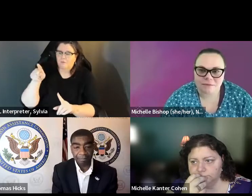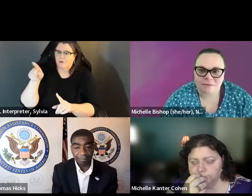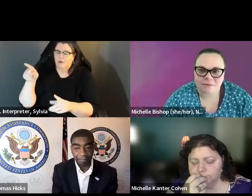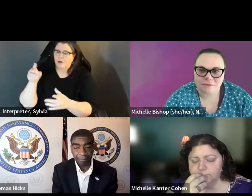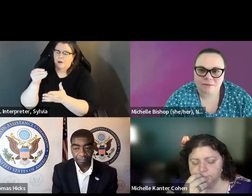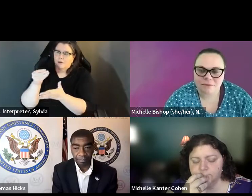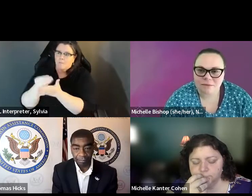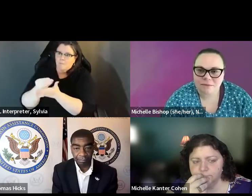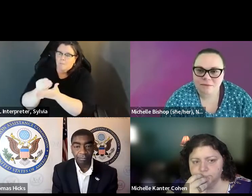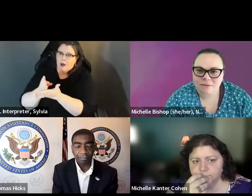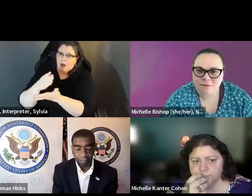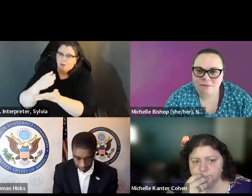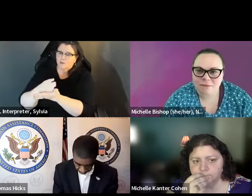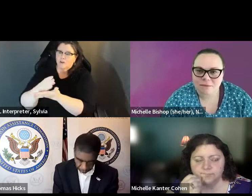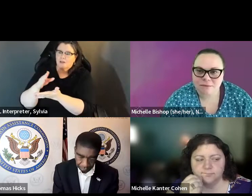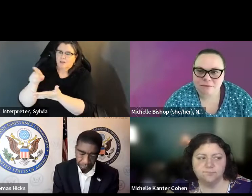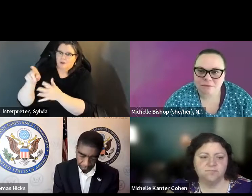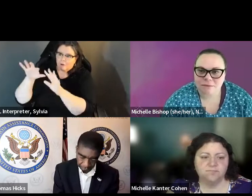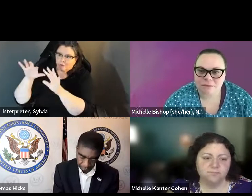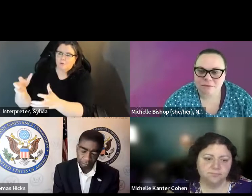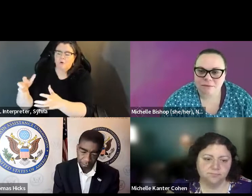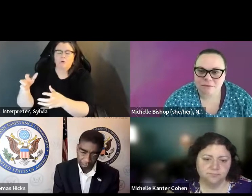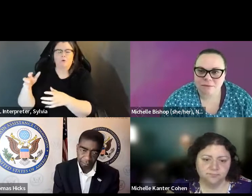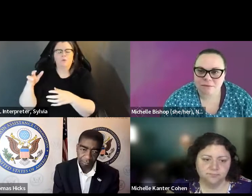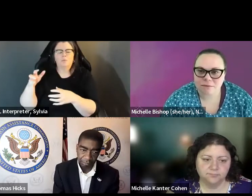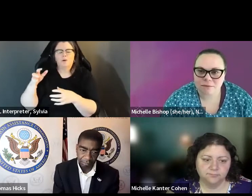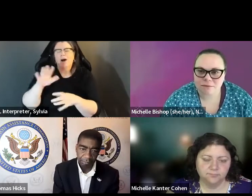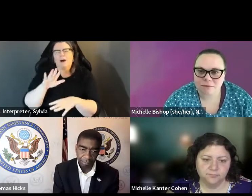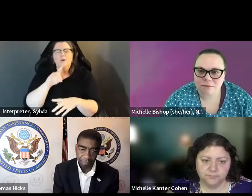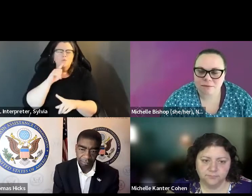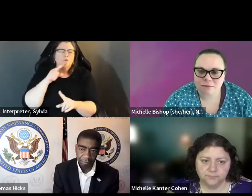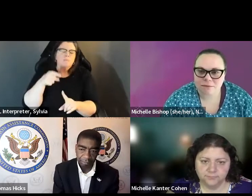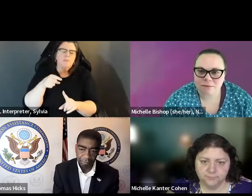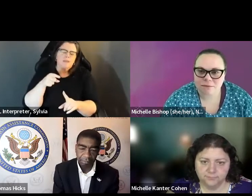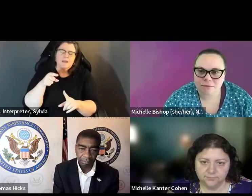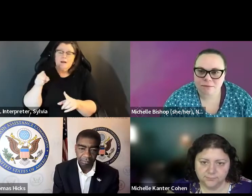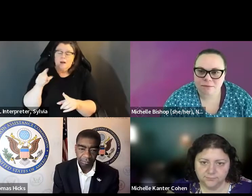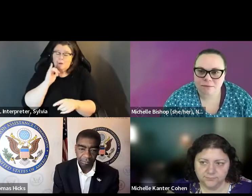important to remember that election officials are the the U.S. trusted sources of information, increasingly so And we often put the onus on ourselves as advocates for community leader I think it's important to remember that election officials or the trusted sources of information increasingly so as misinformation disinformation become a so.